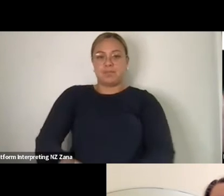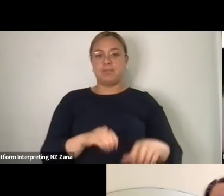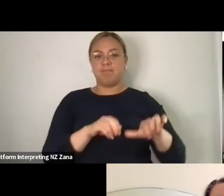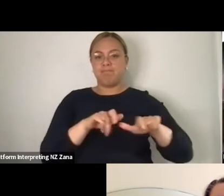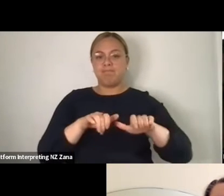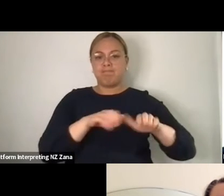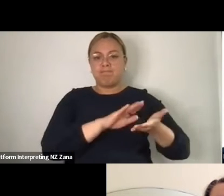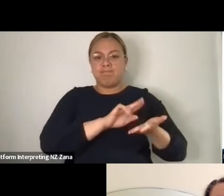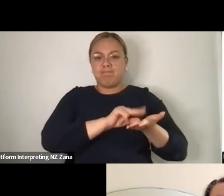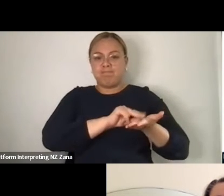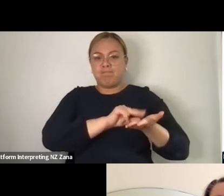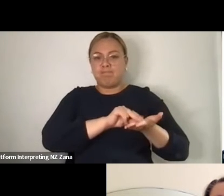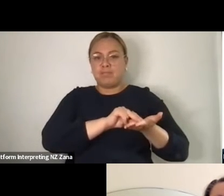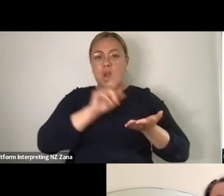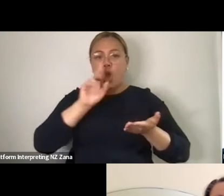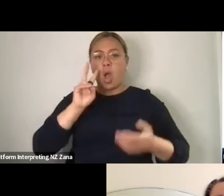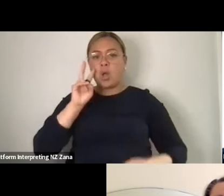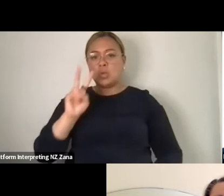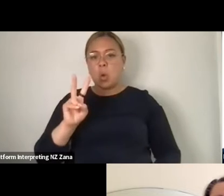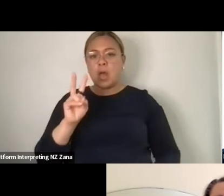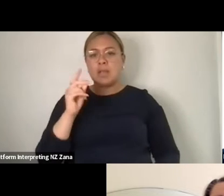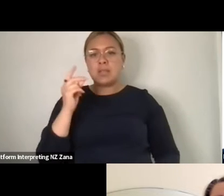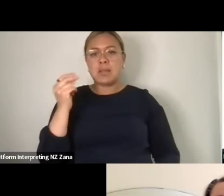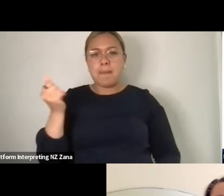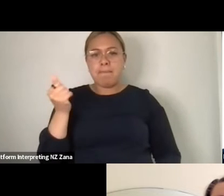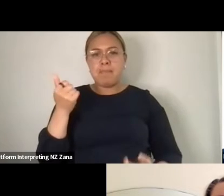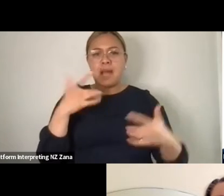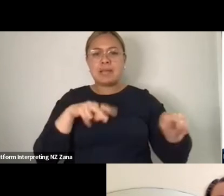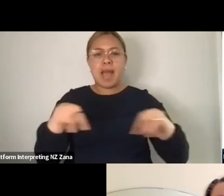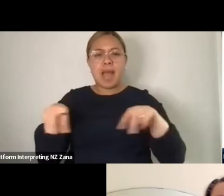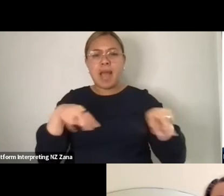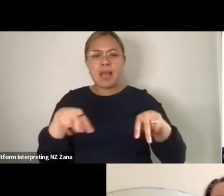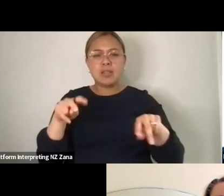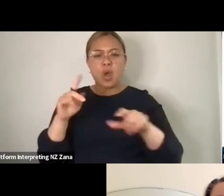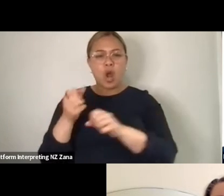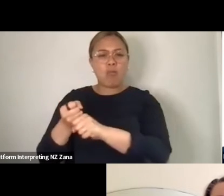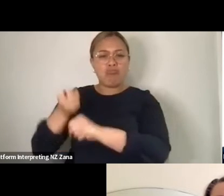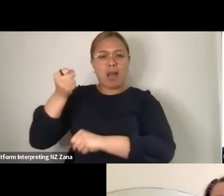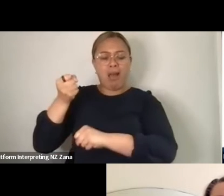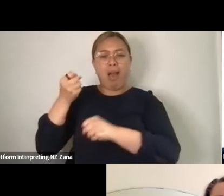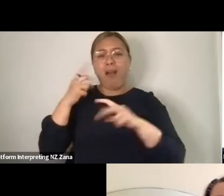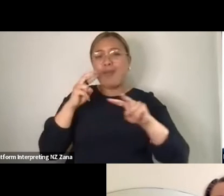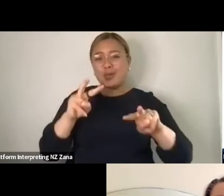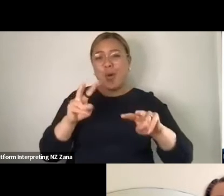I saw some footage of your solo on Dance Umbrella. Thank you very much. I enjoyed it, and I like the